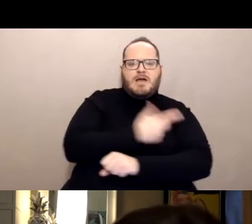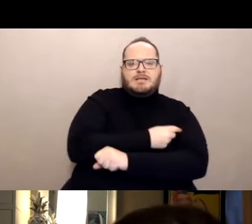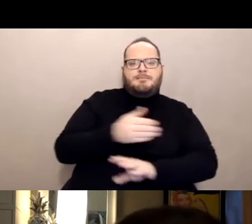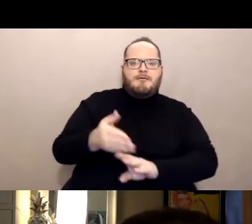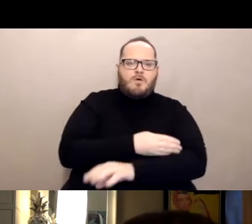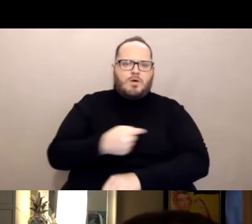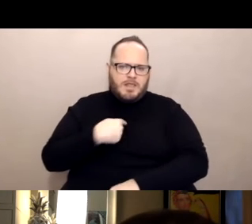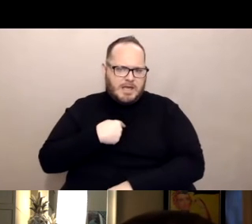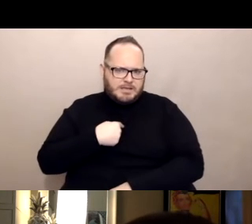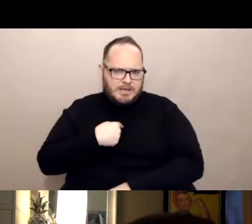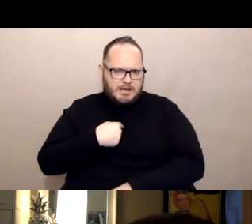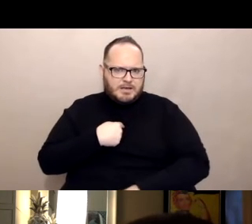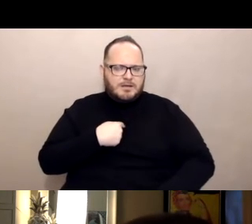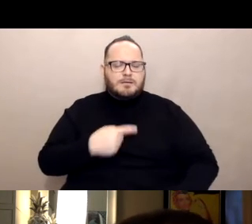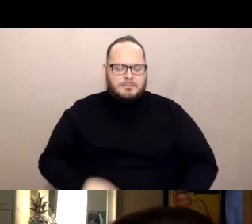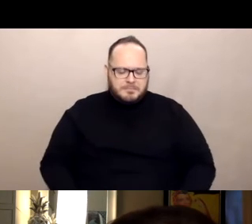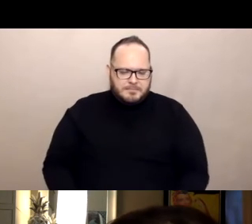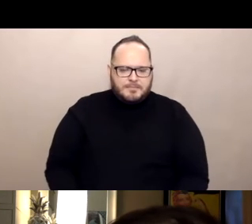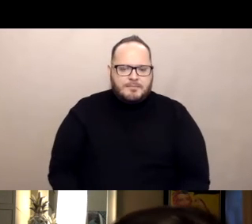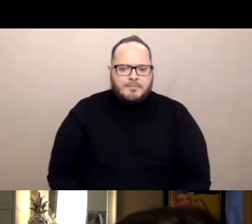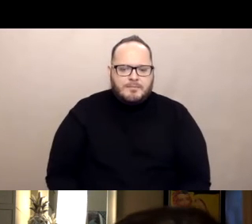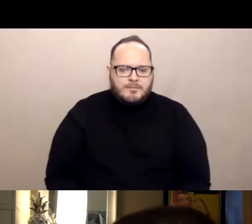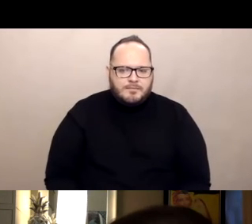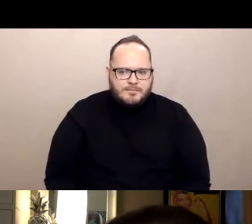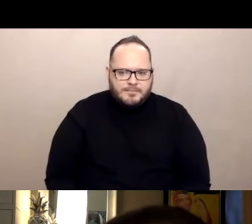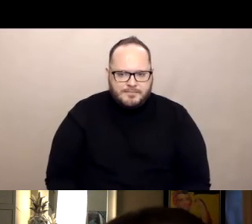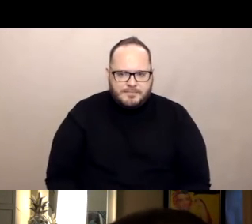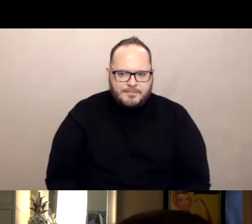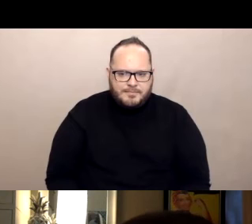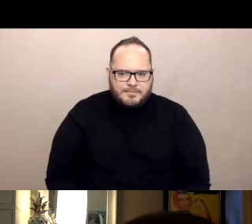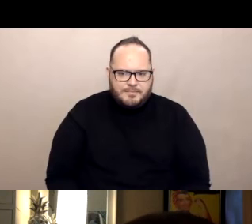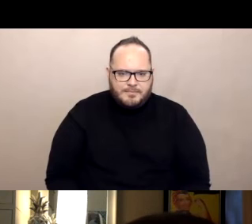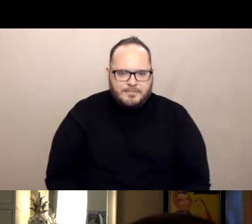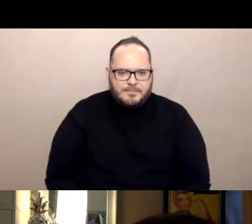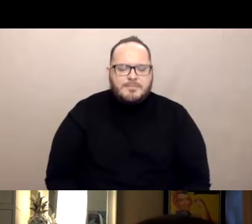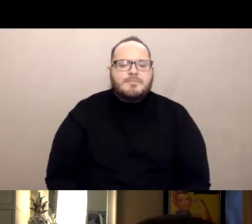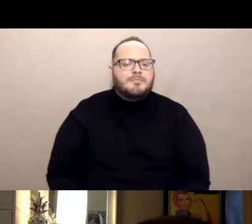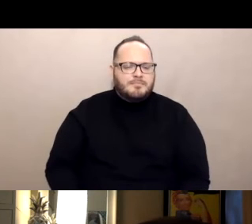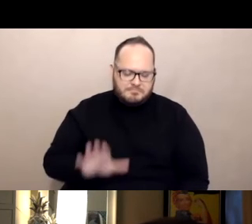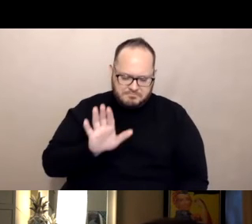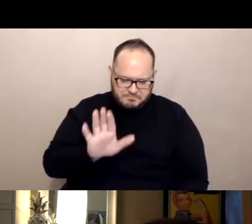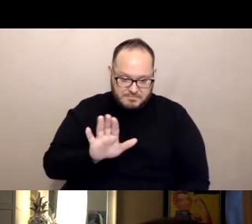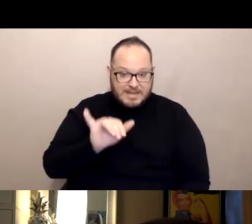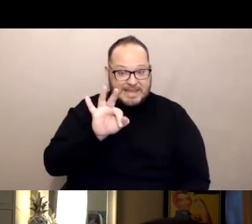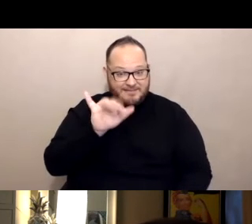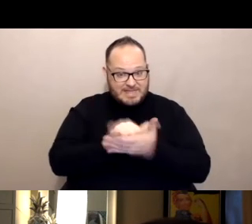And if this happens to you, there's no reason to respond.